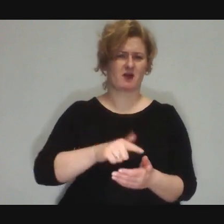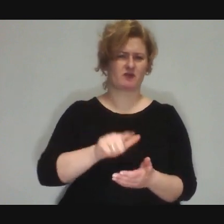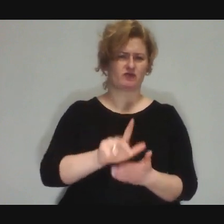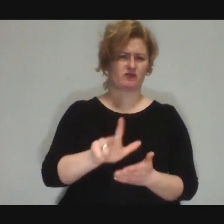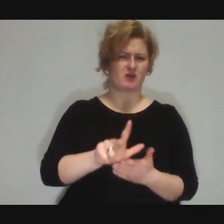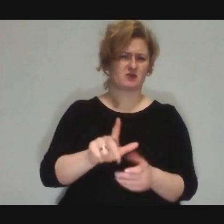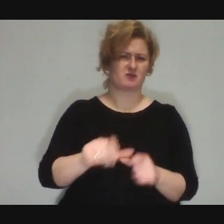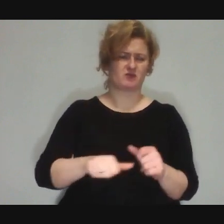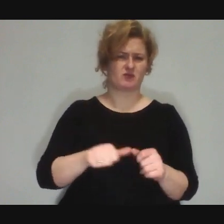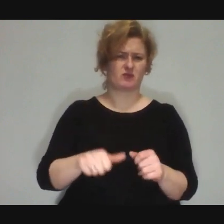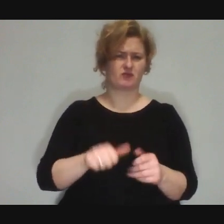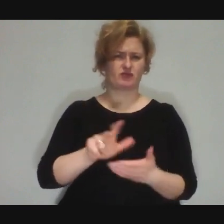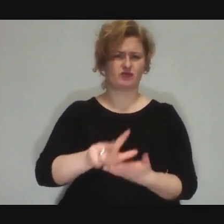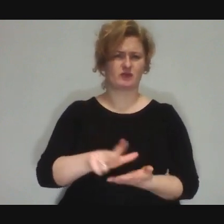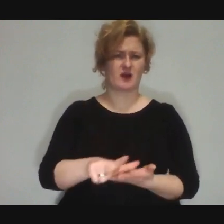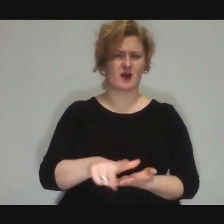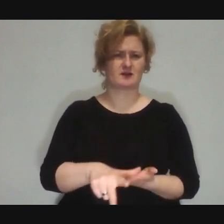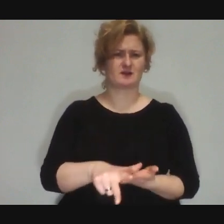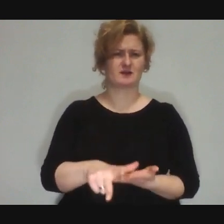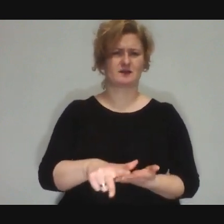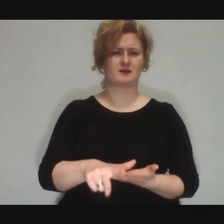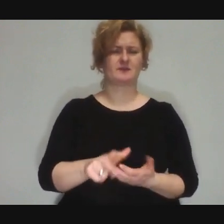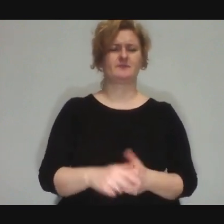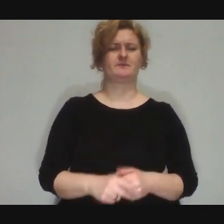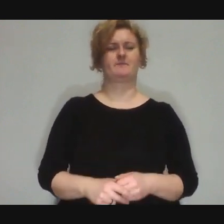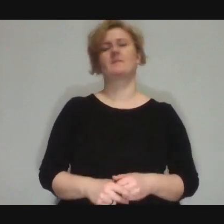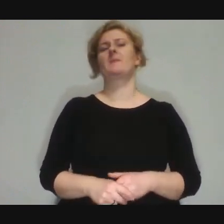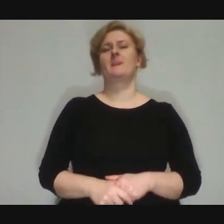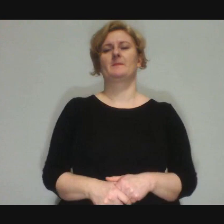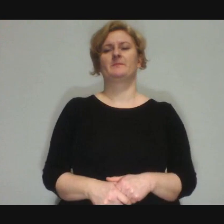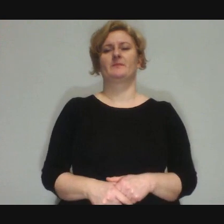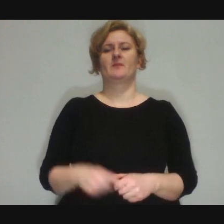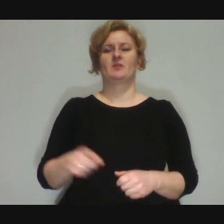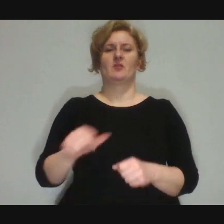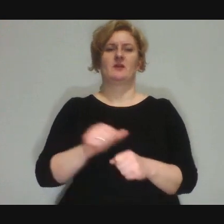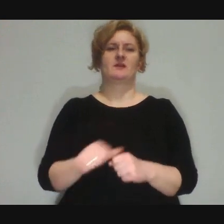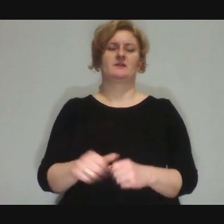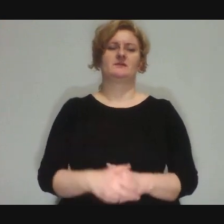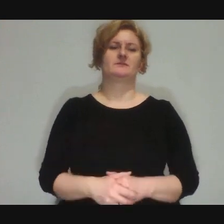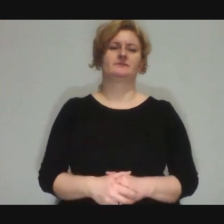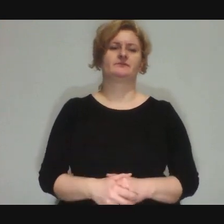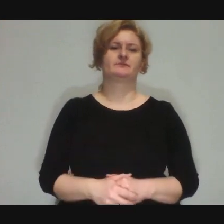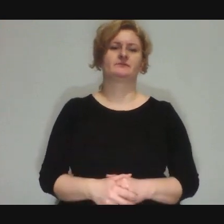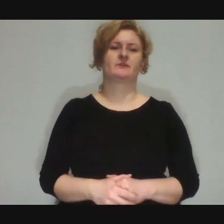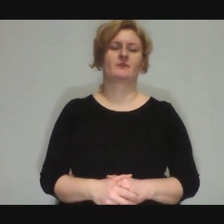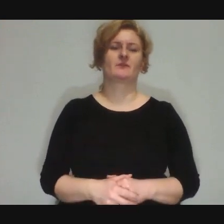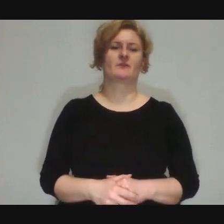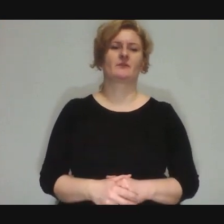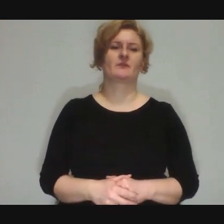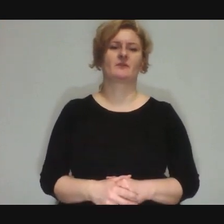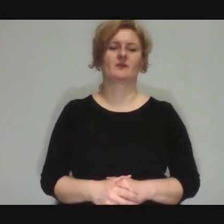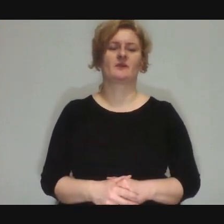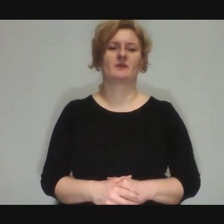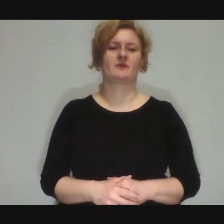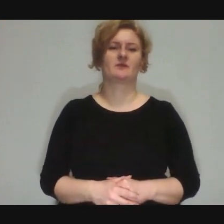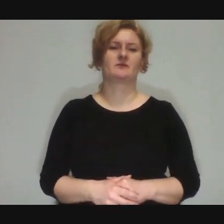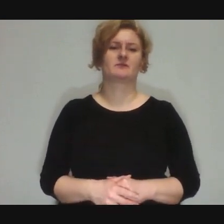Anyway, that's it... And for those extreme clowns, you know...